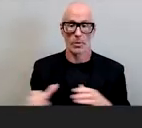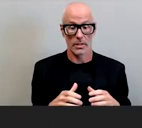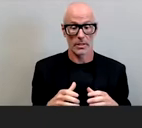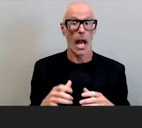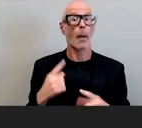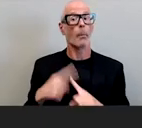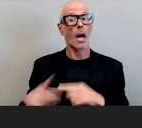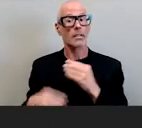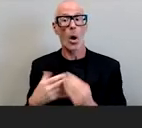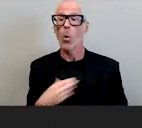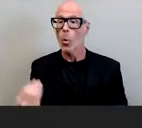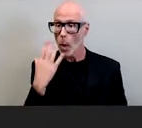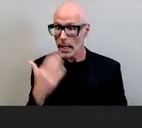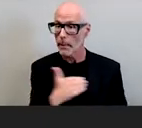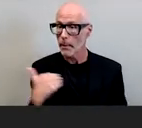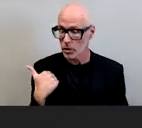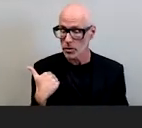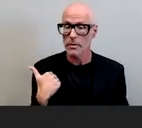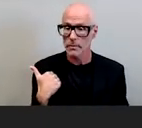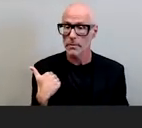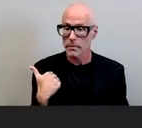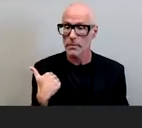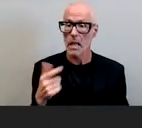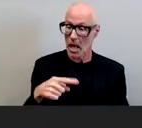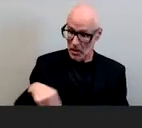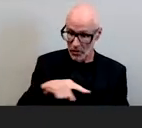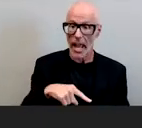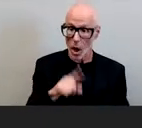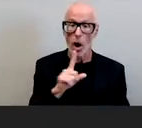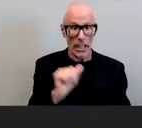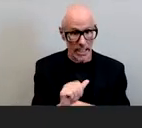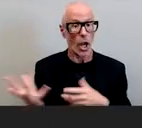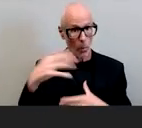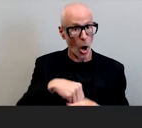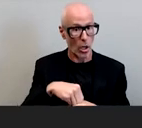white members of the campus community because they too are indeed a part of the campus racial climate